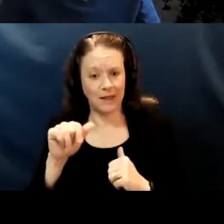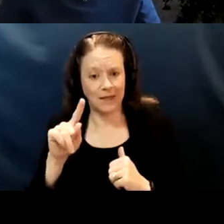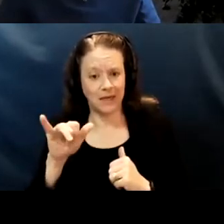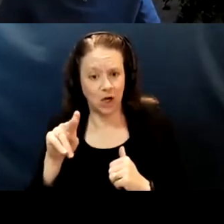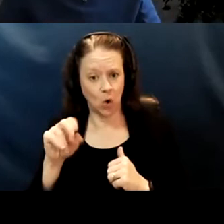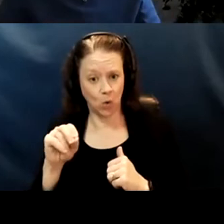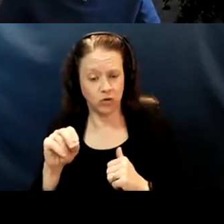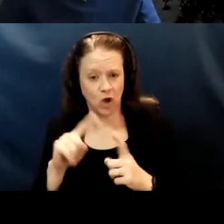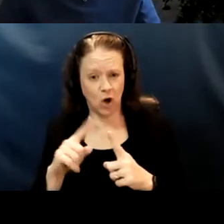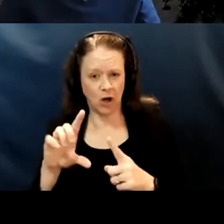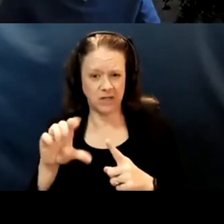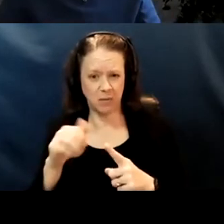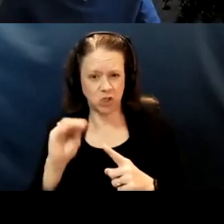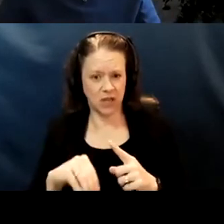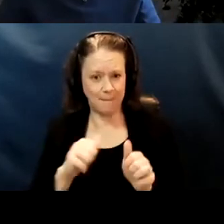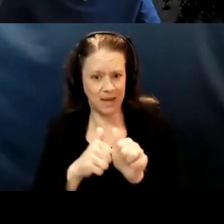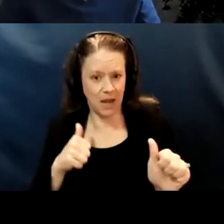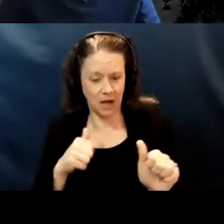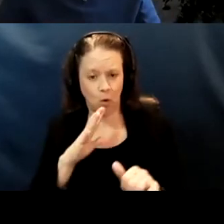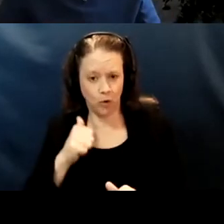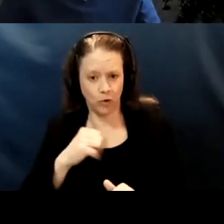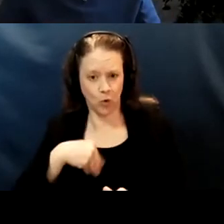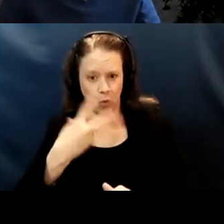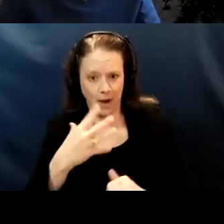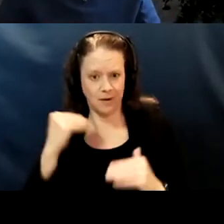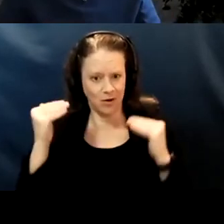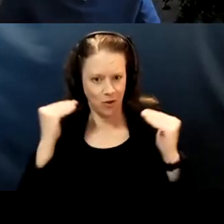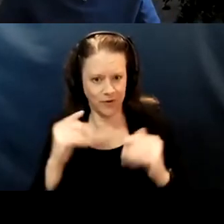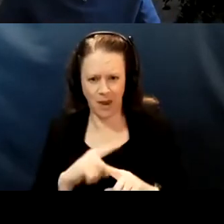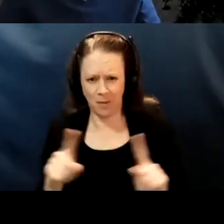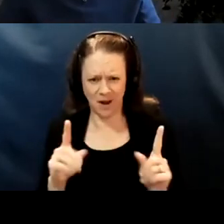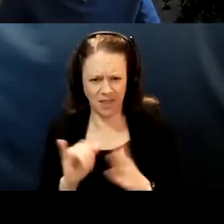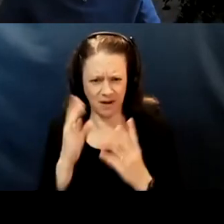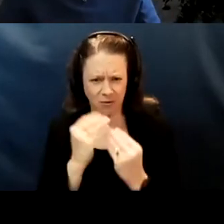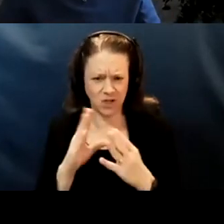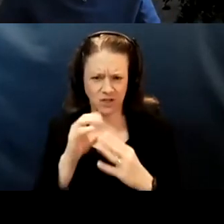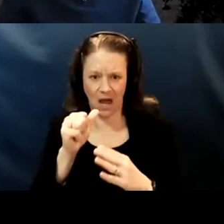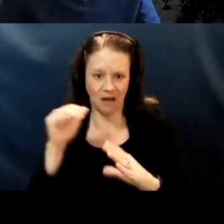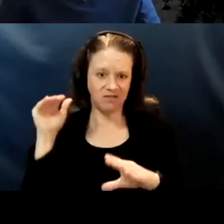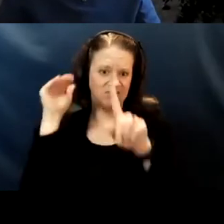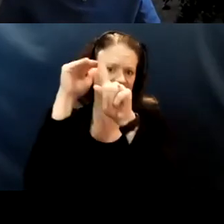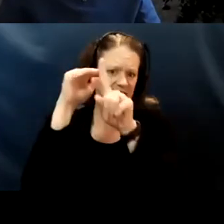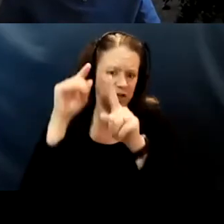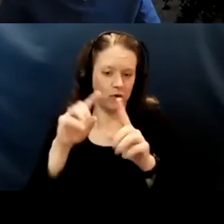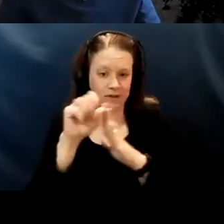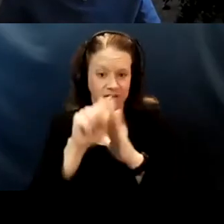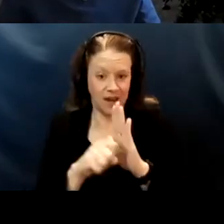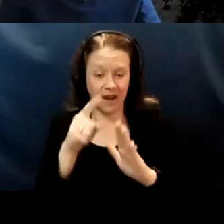So for whatever reason, though, that's not making its way up to the state in a way that the way, in a way that the state is reporting on that in a timely manner.